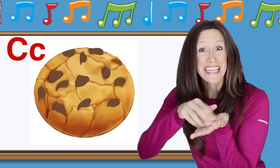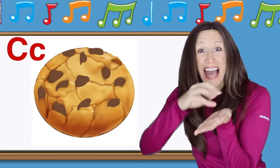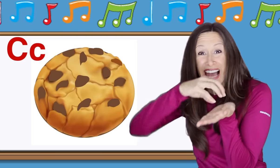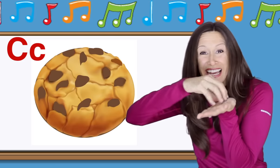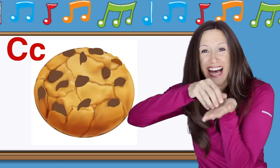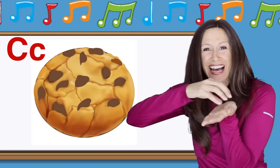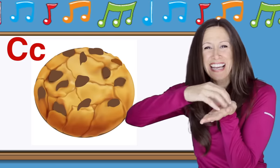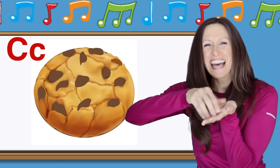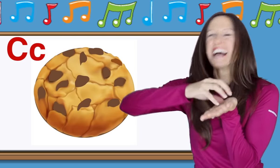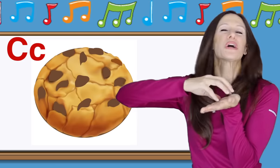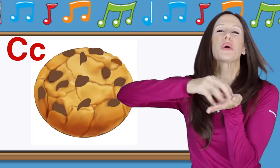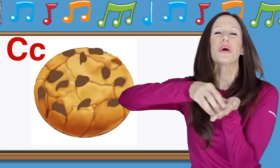C is for Cookie